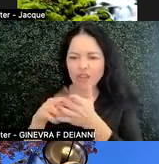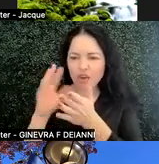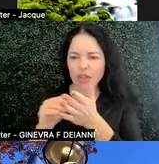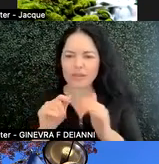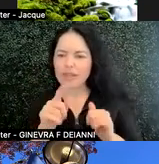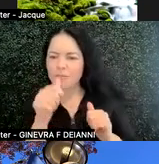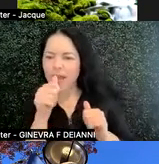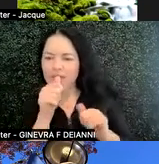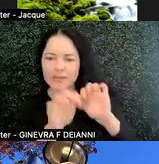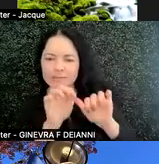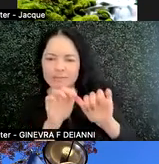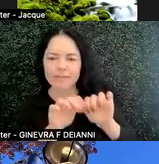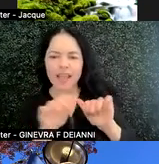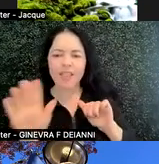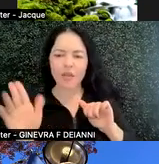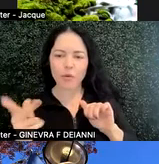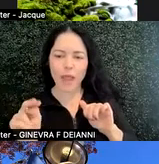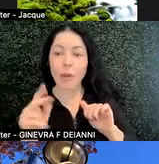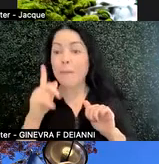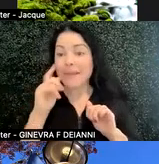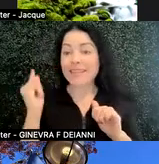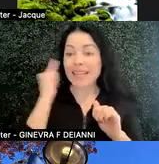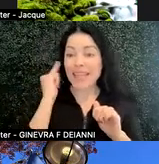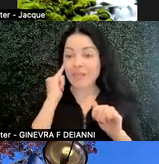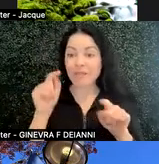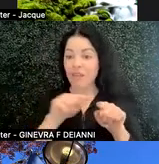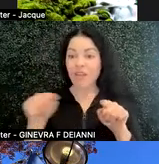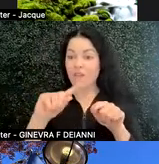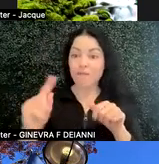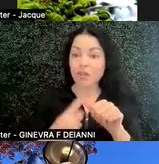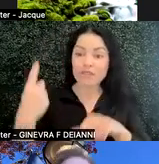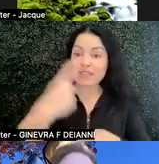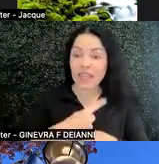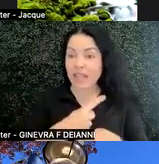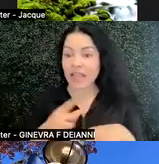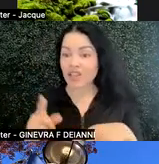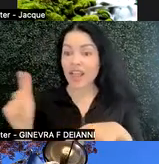That can call out students who are trans and may not be out or comfortable sharing.